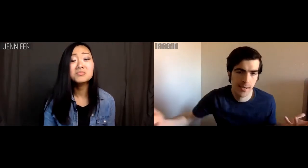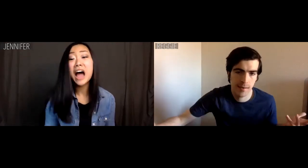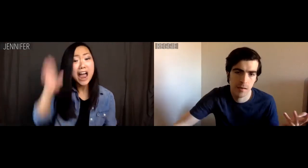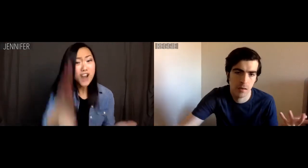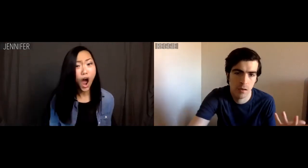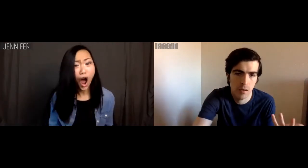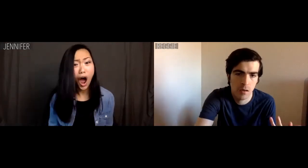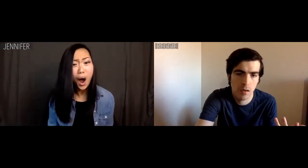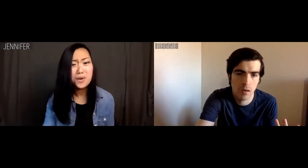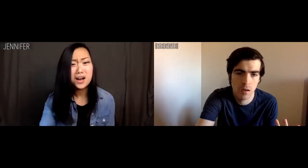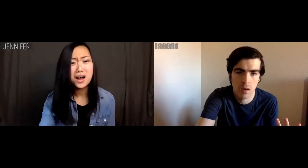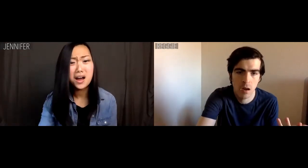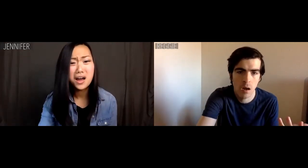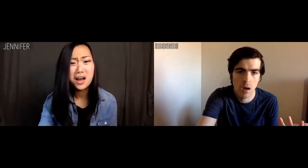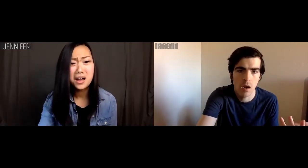Jennifer: I know.